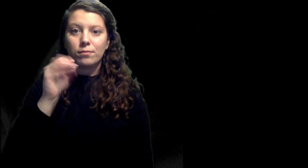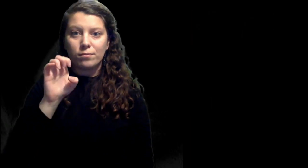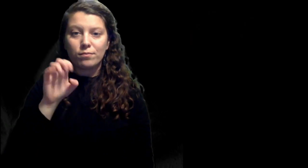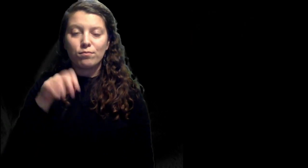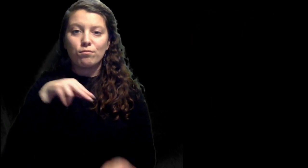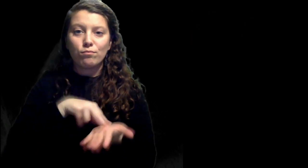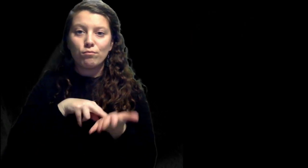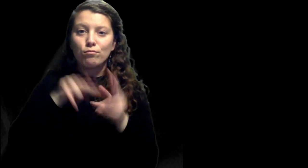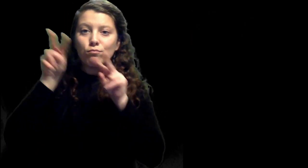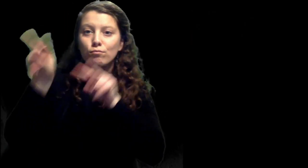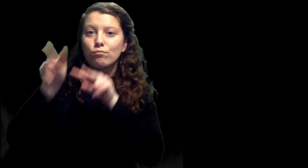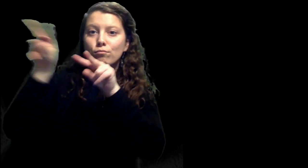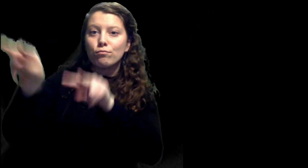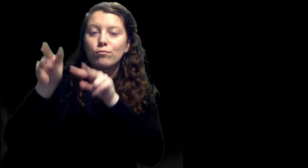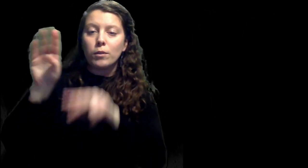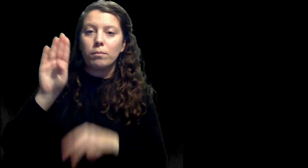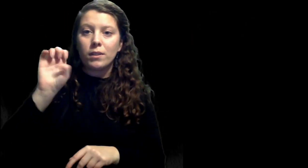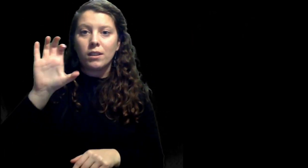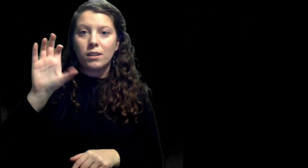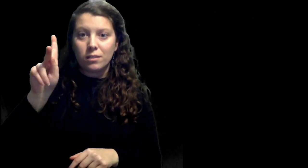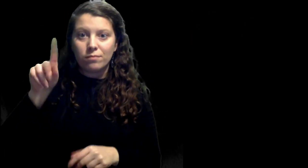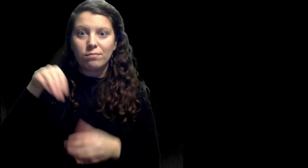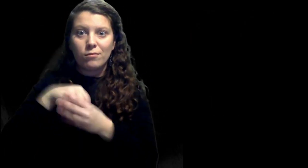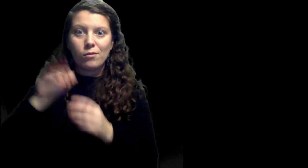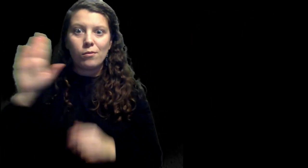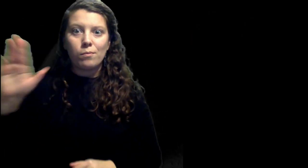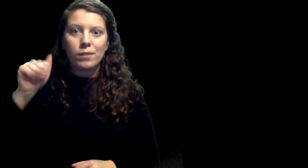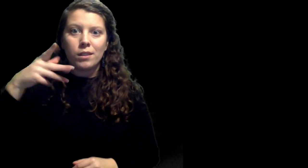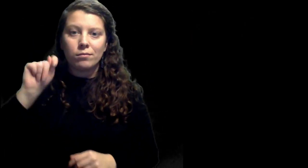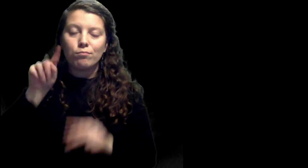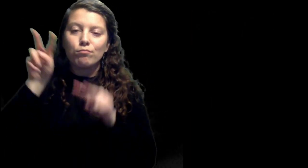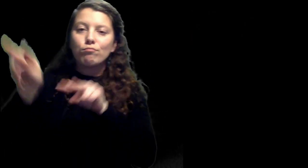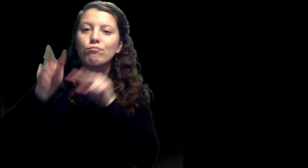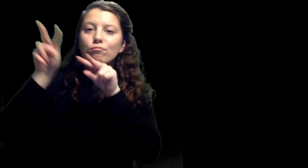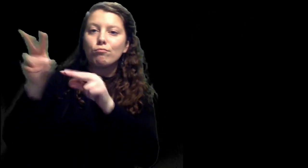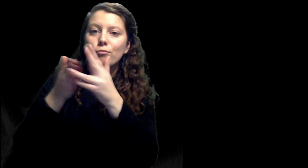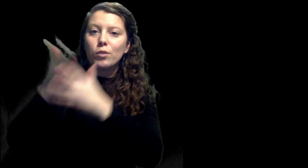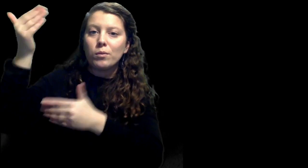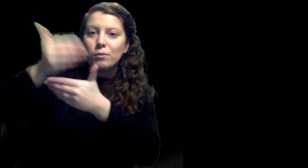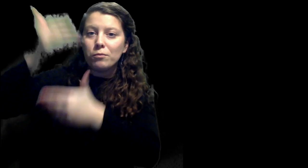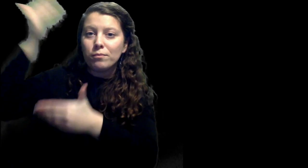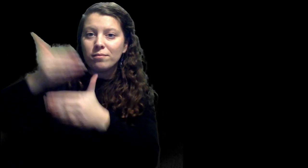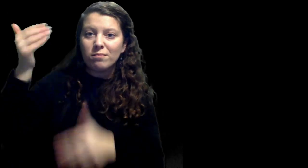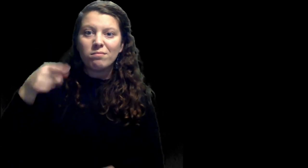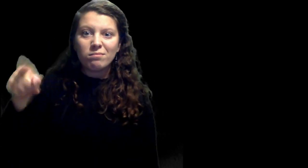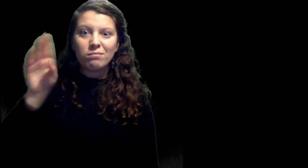He watches Beck in her apartment, through her windows,